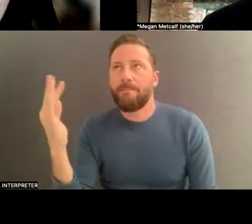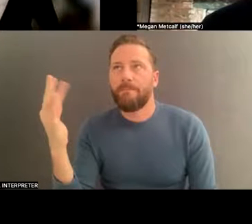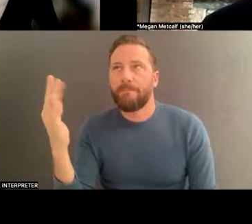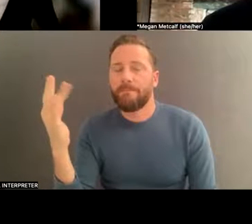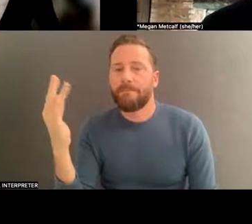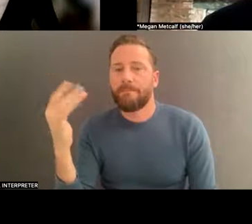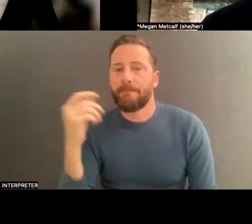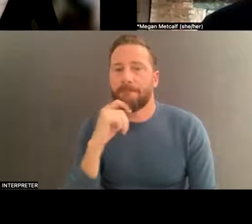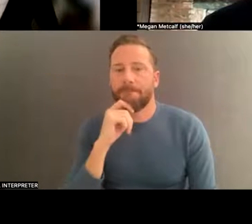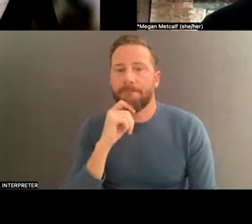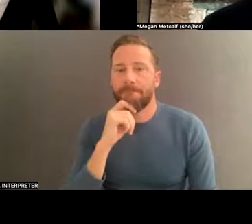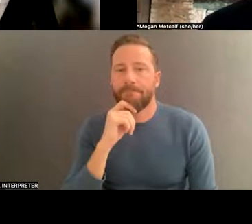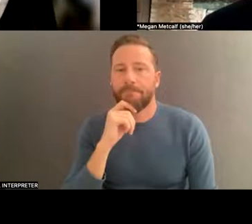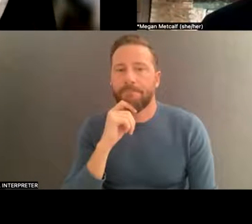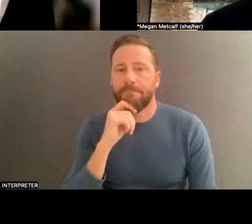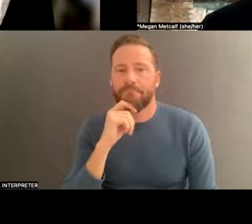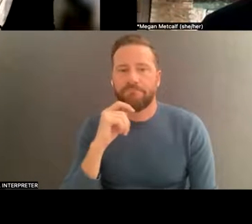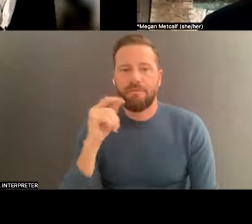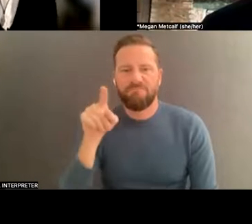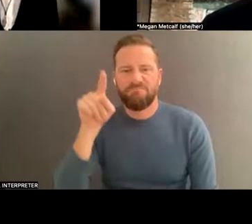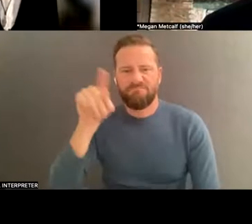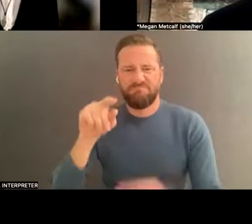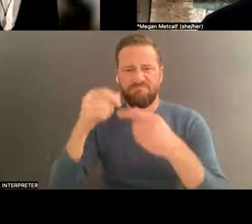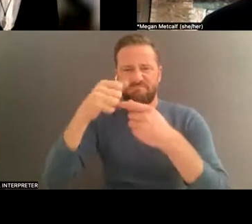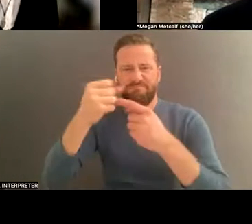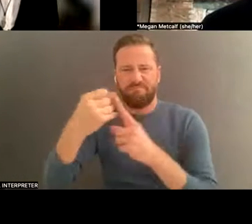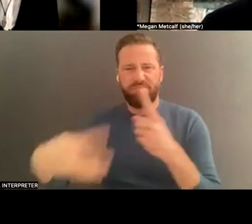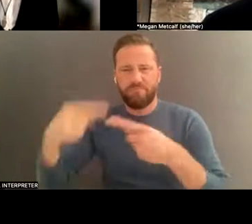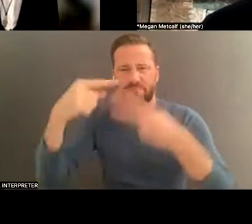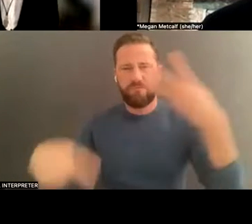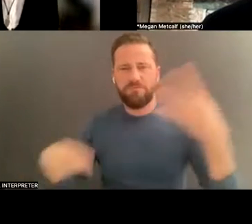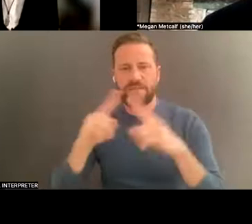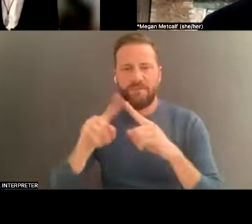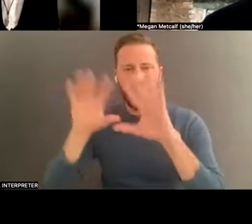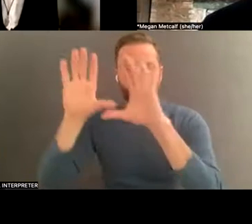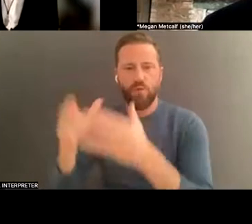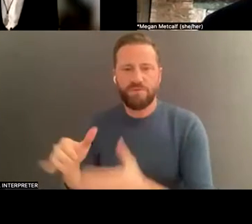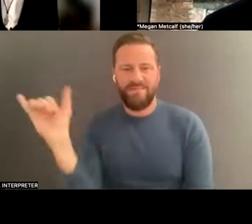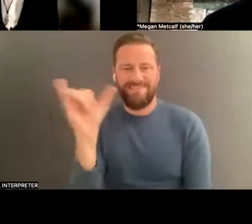and -- groups like Alvin Ailey, you know, who